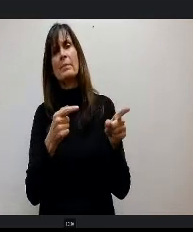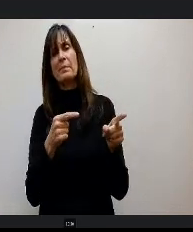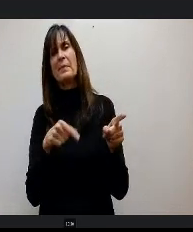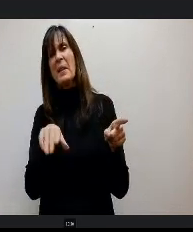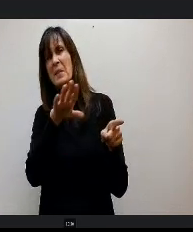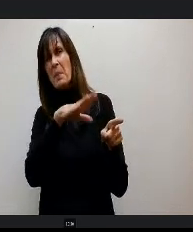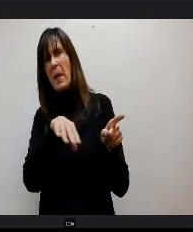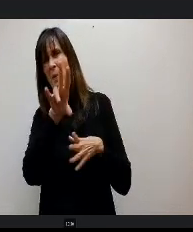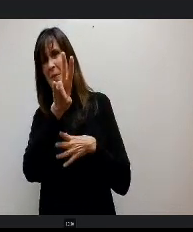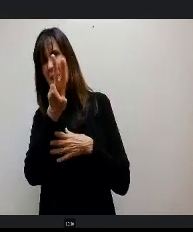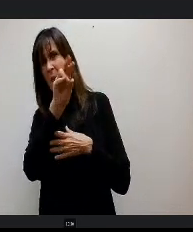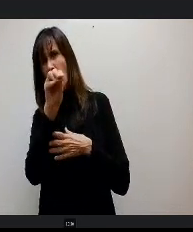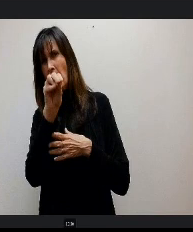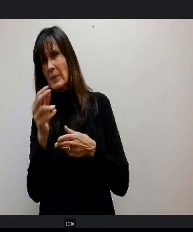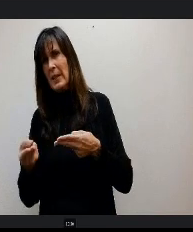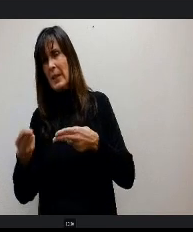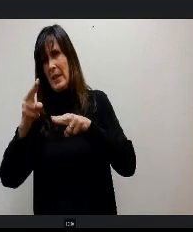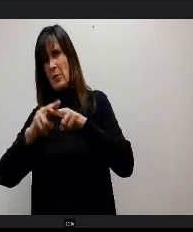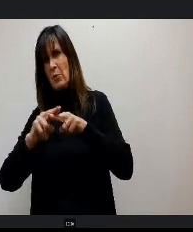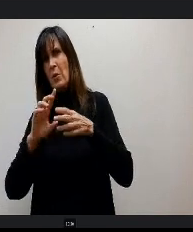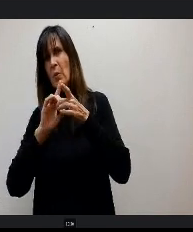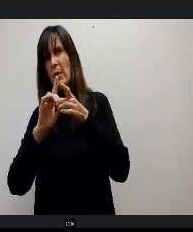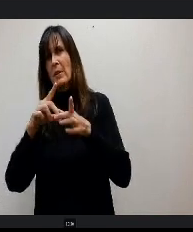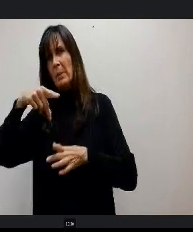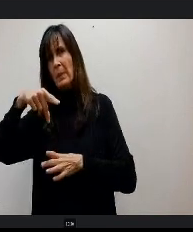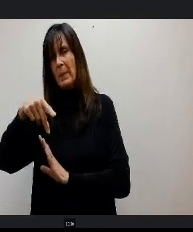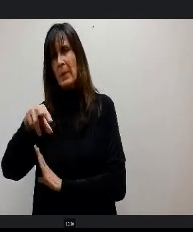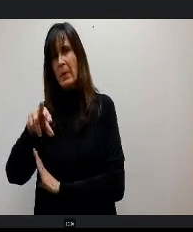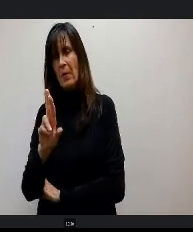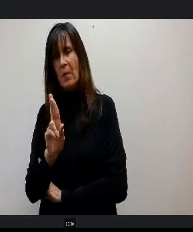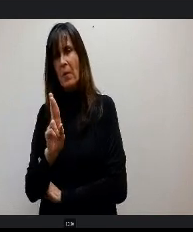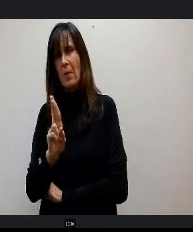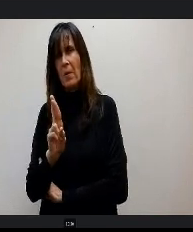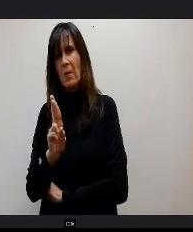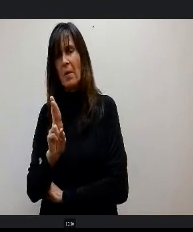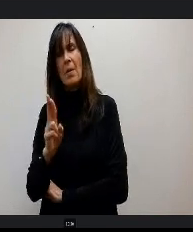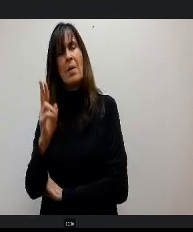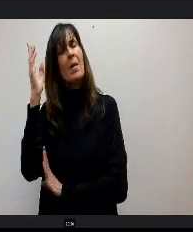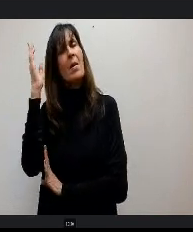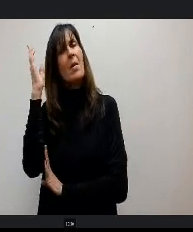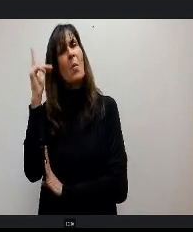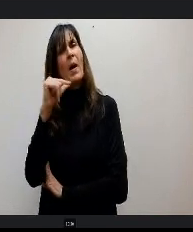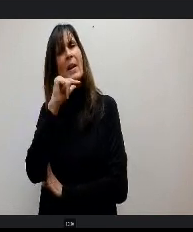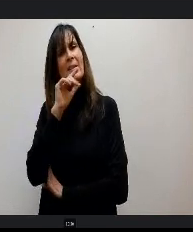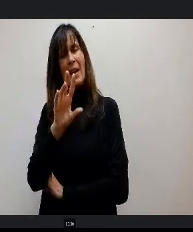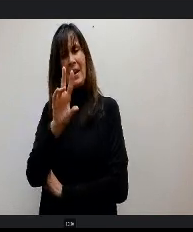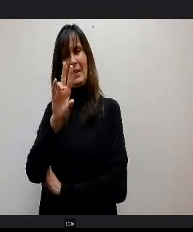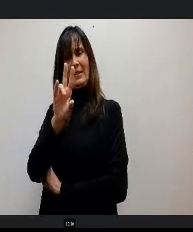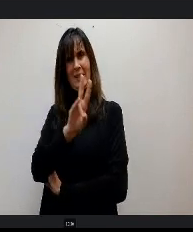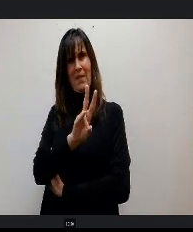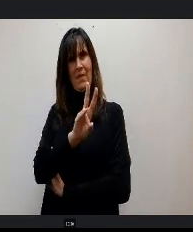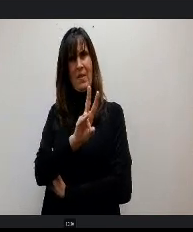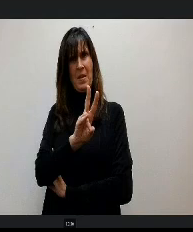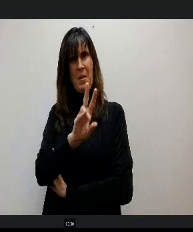7% increase in the PPR. Why wouldn't you not do 7% down the line